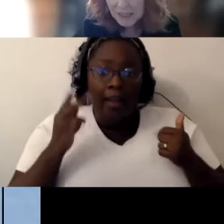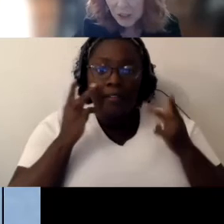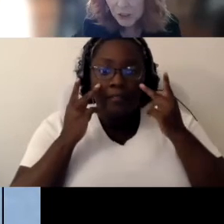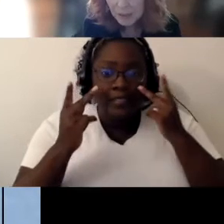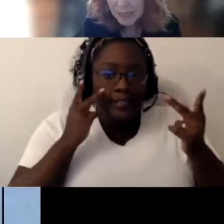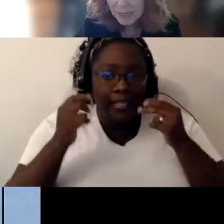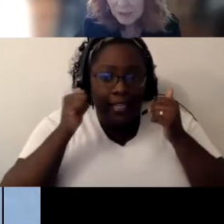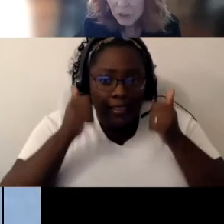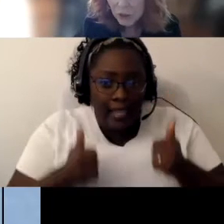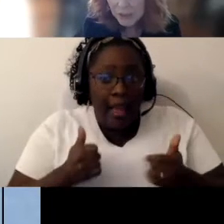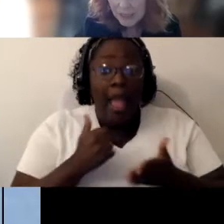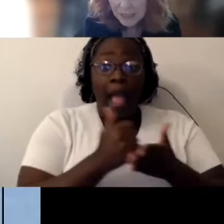student with their own choices